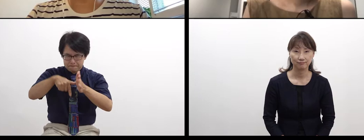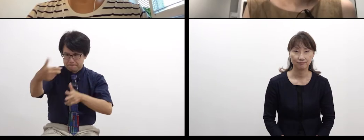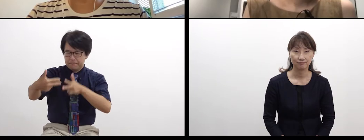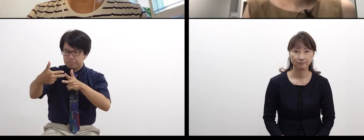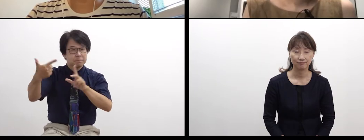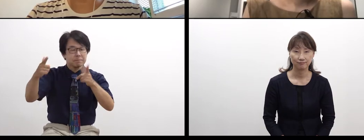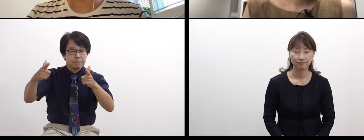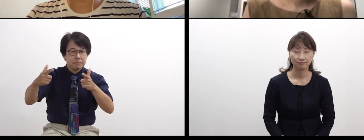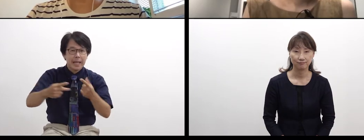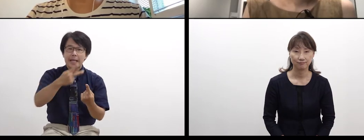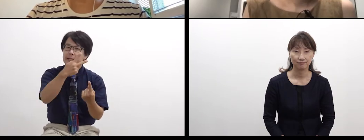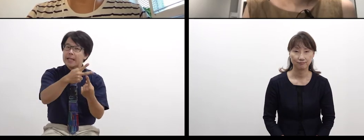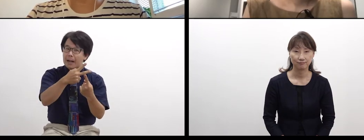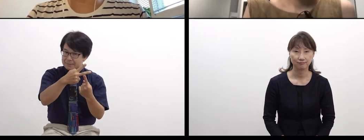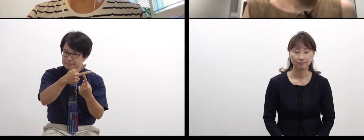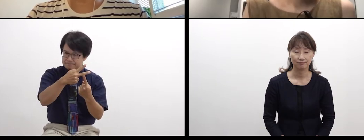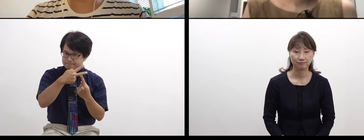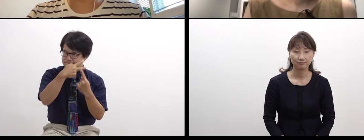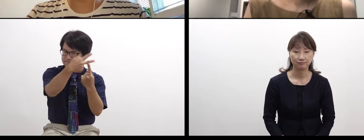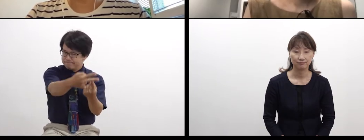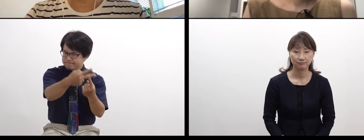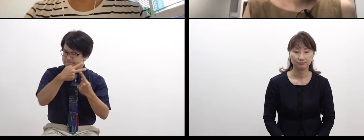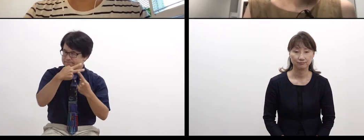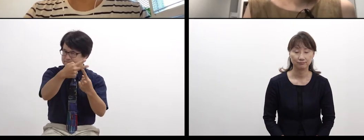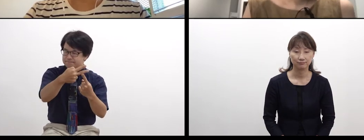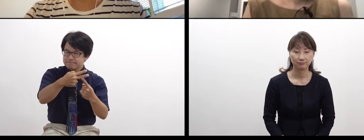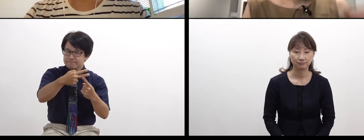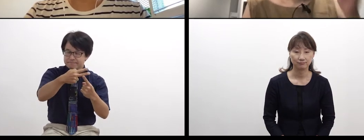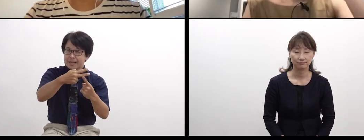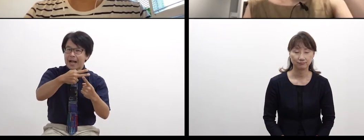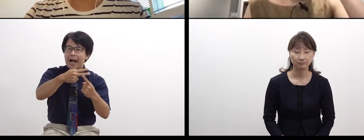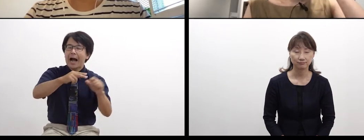to communicate via some time-consuming and analog means,